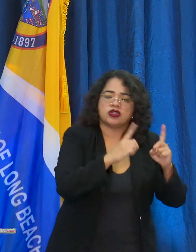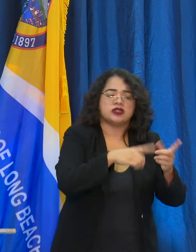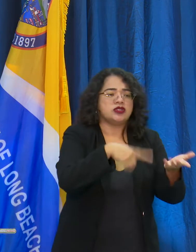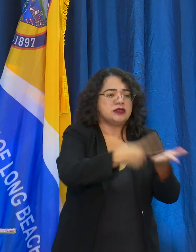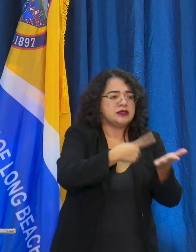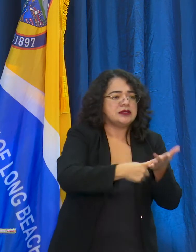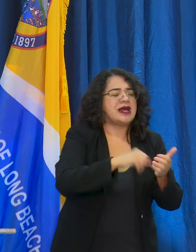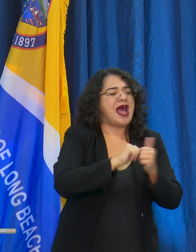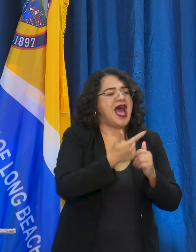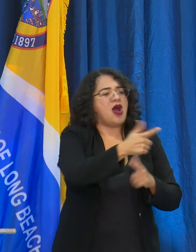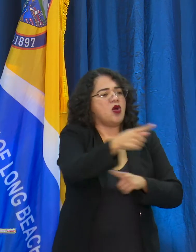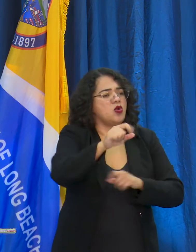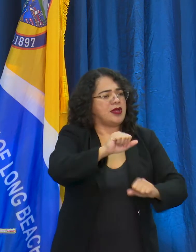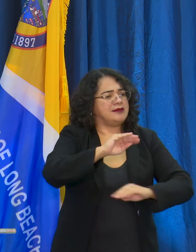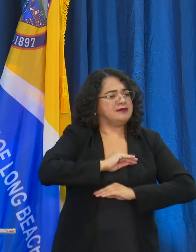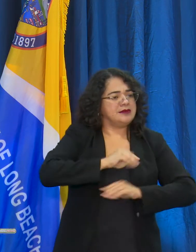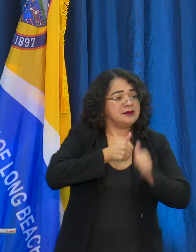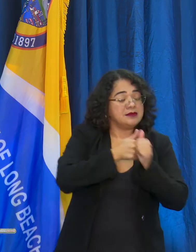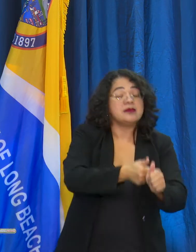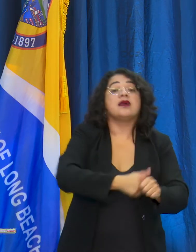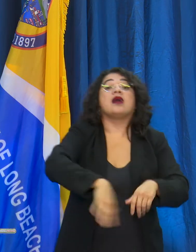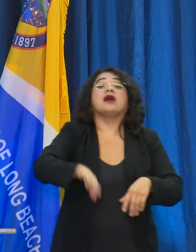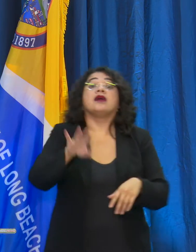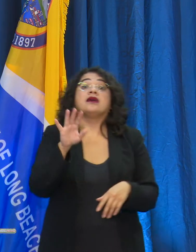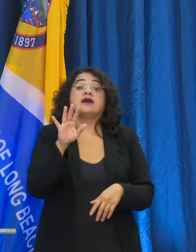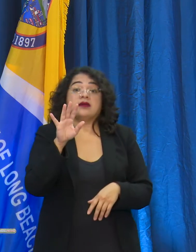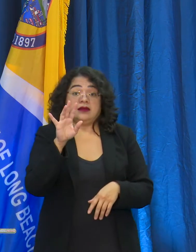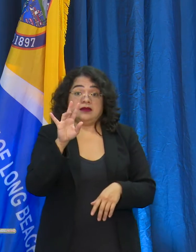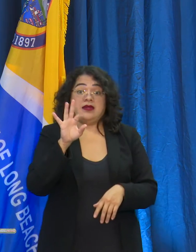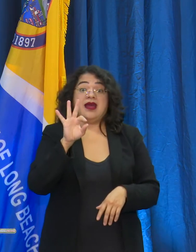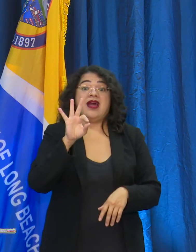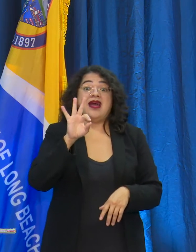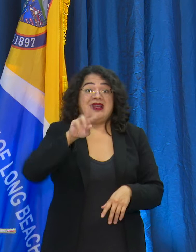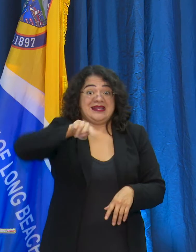By the second visit, over 90% compliance was achieved.